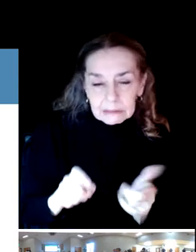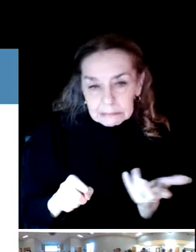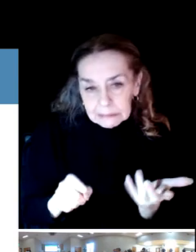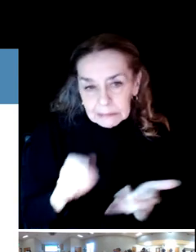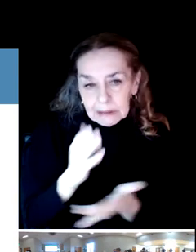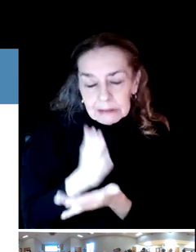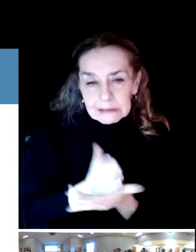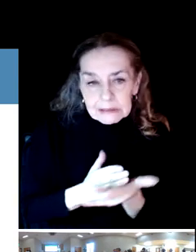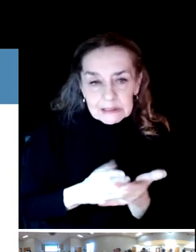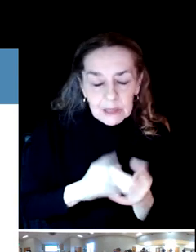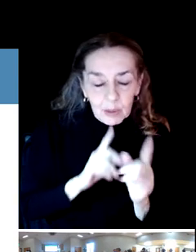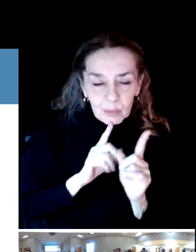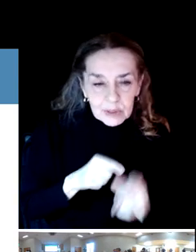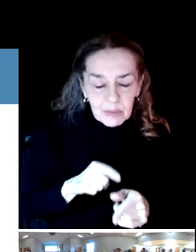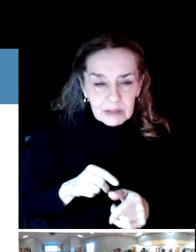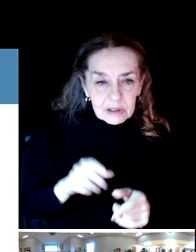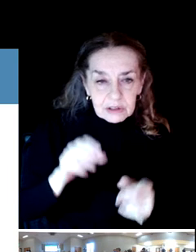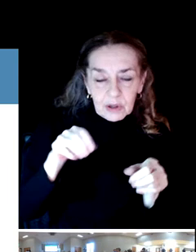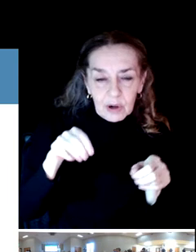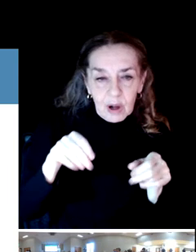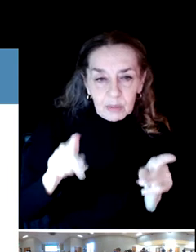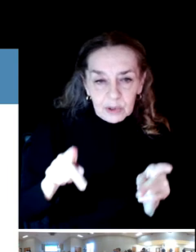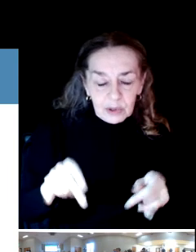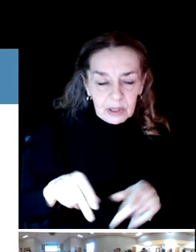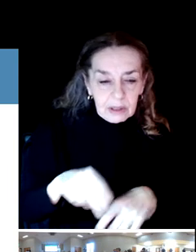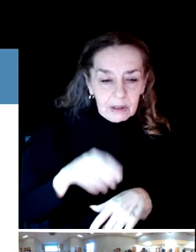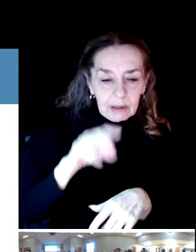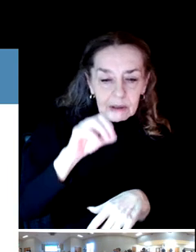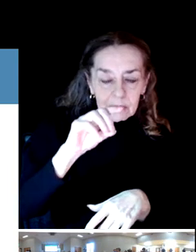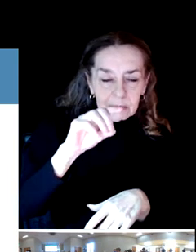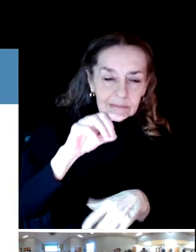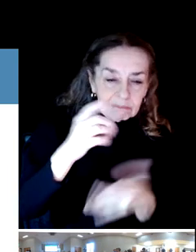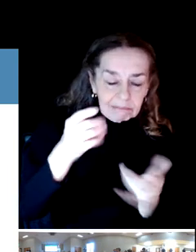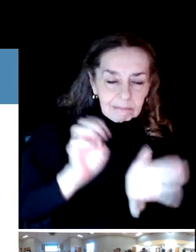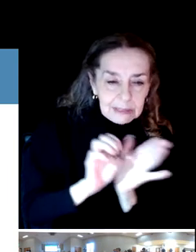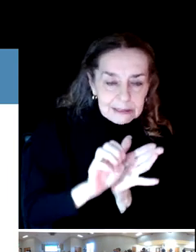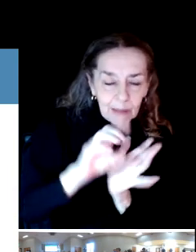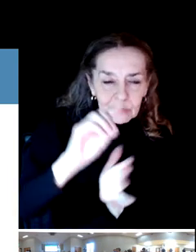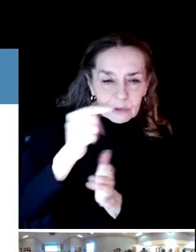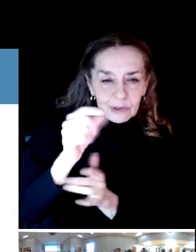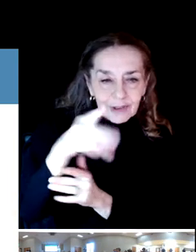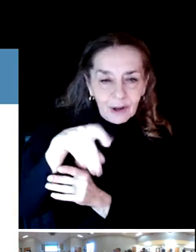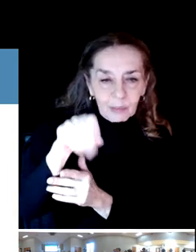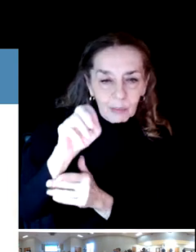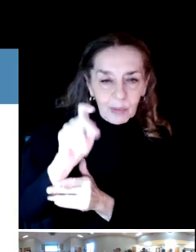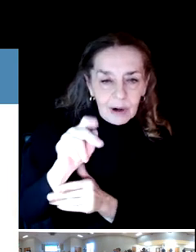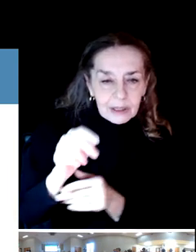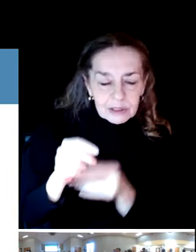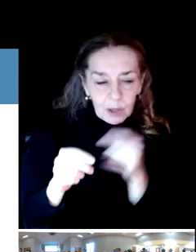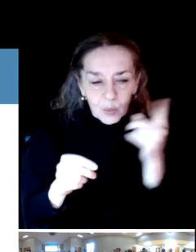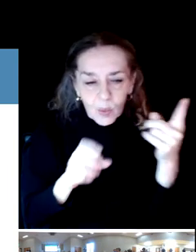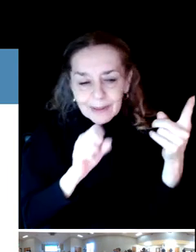The fact that the dog park is in one side of the district, but some of them are a little